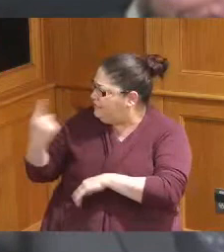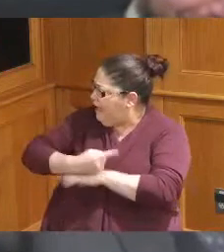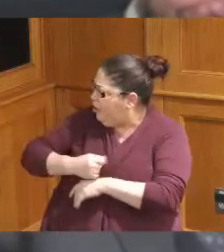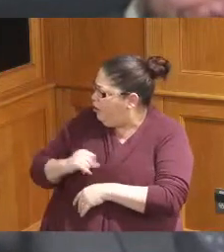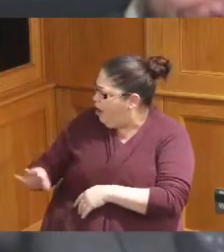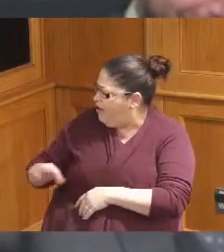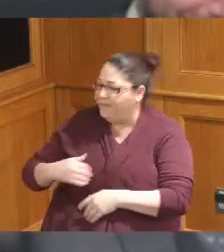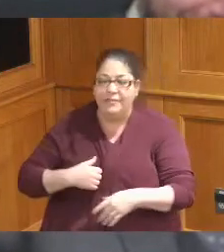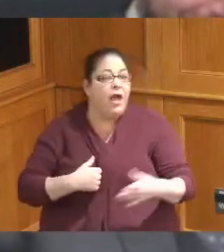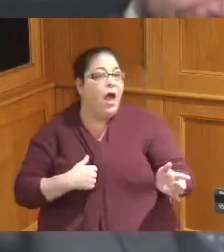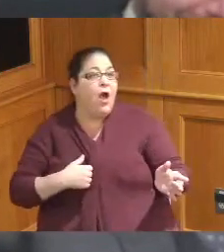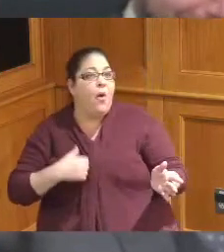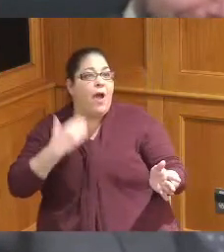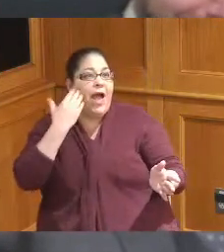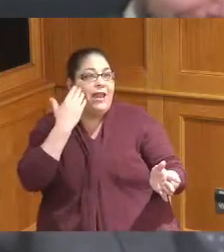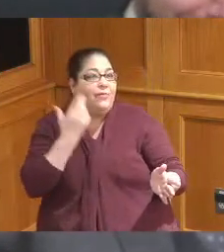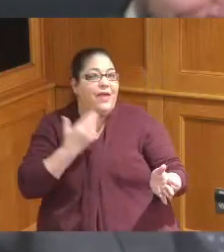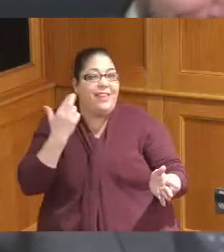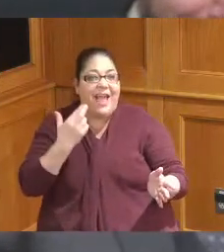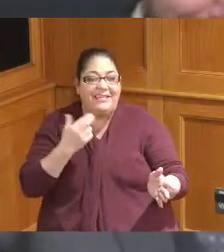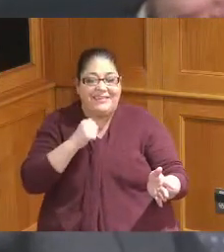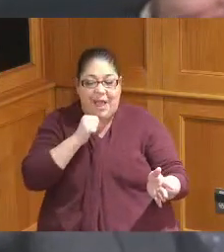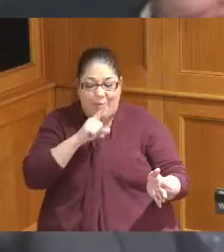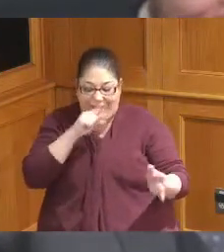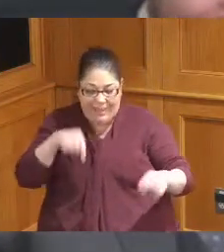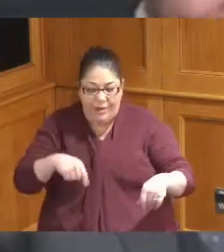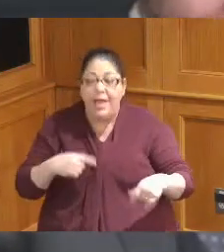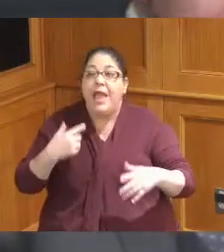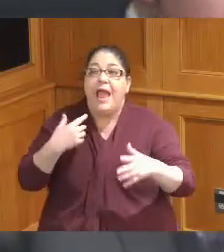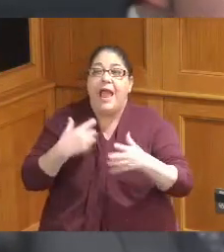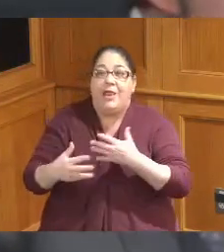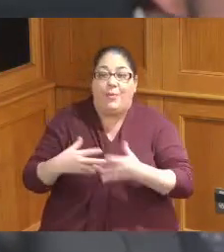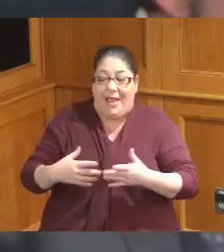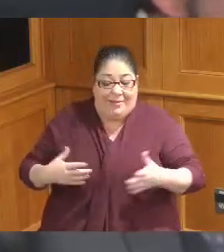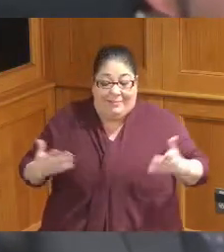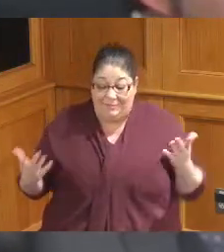oh I didn't know I didn't know he wasn't going to be here but come to find out he's not so but you